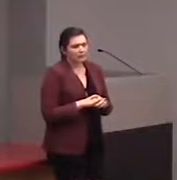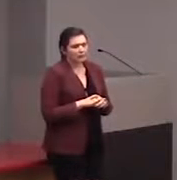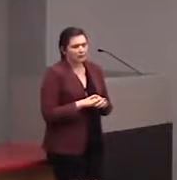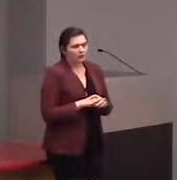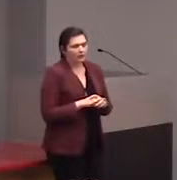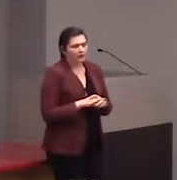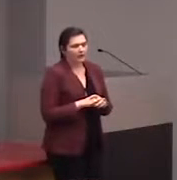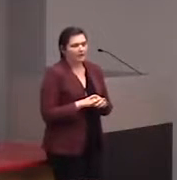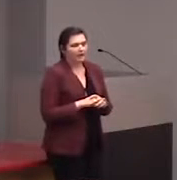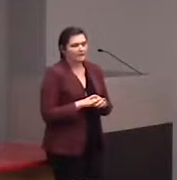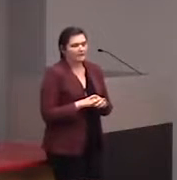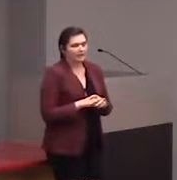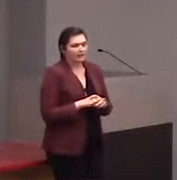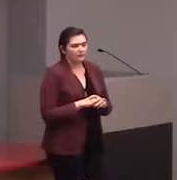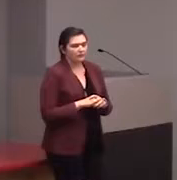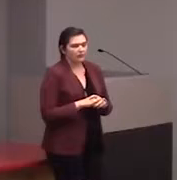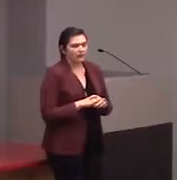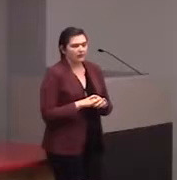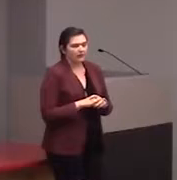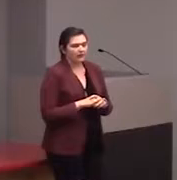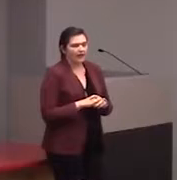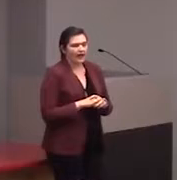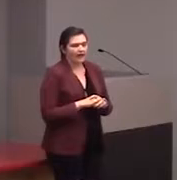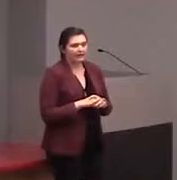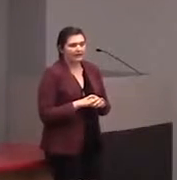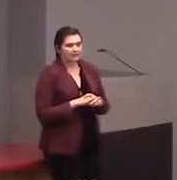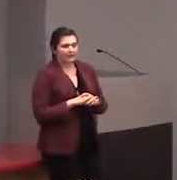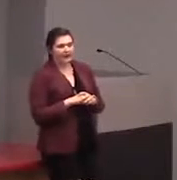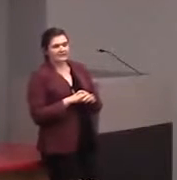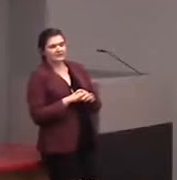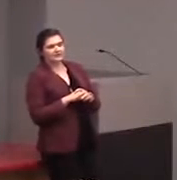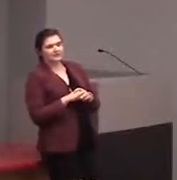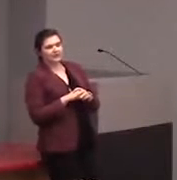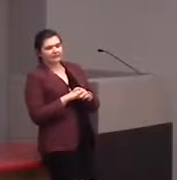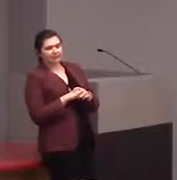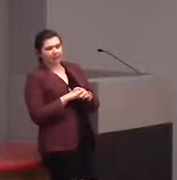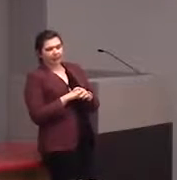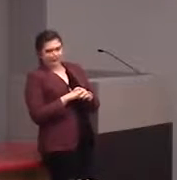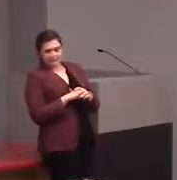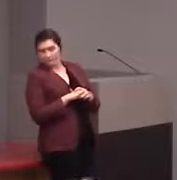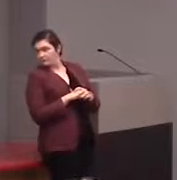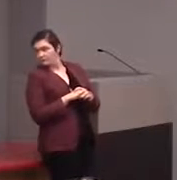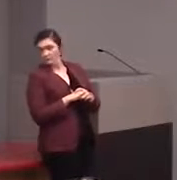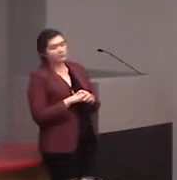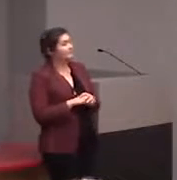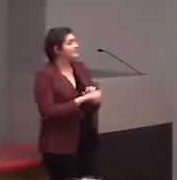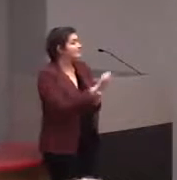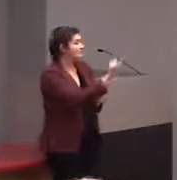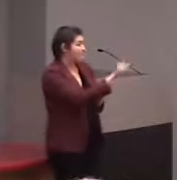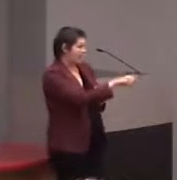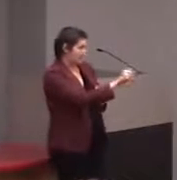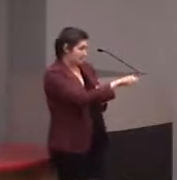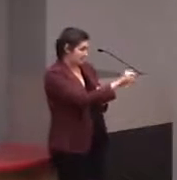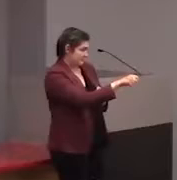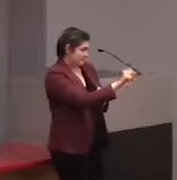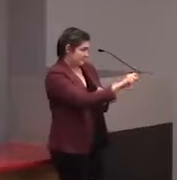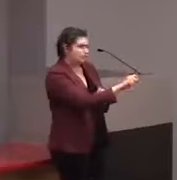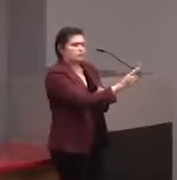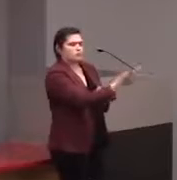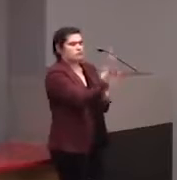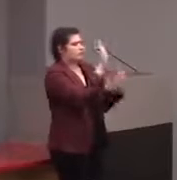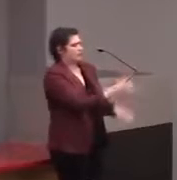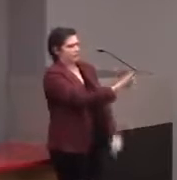Yeah, it's a great question and it's actually